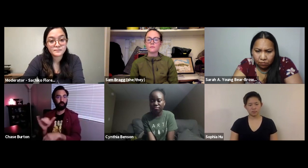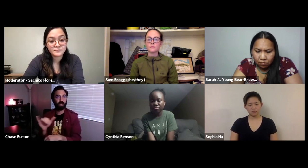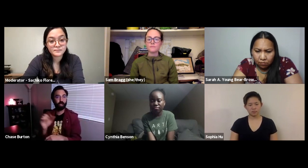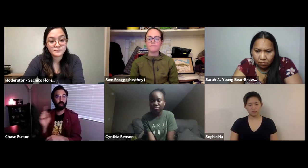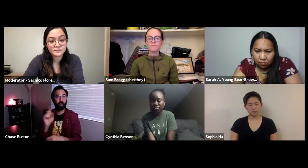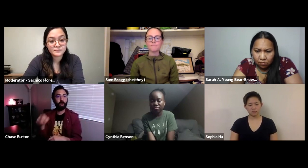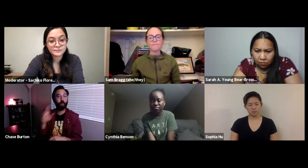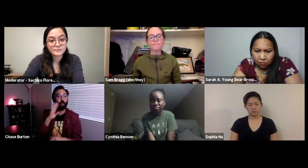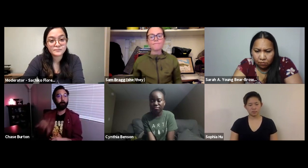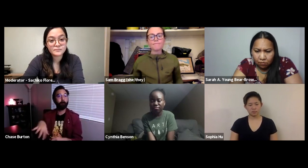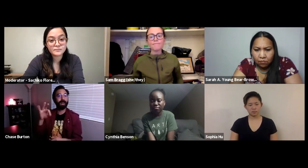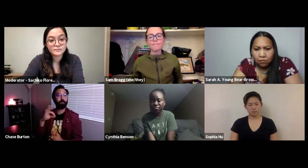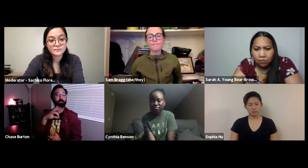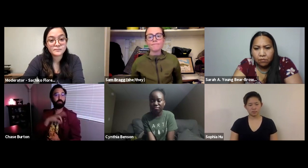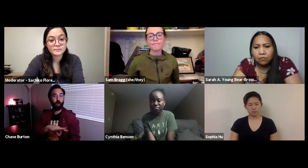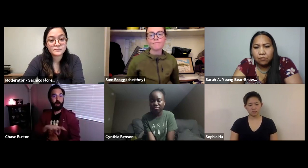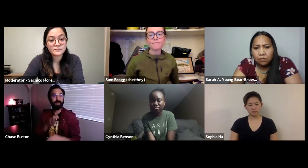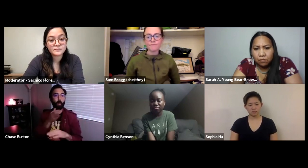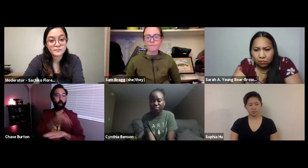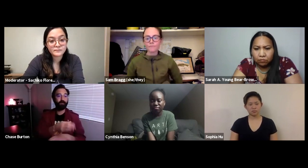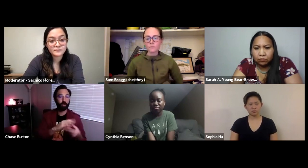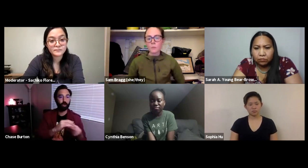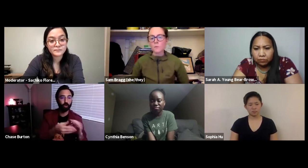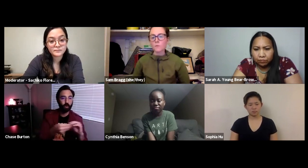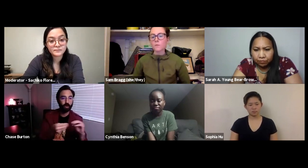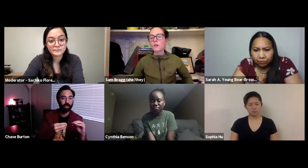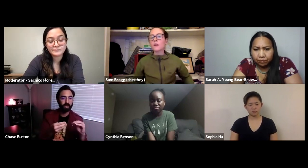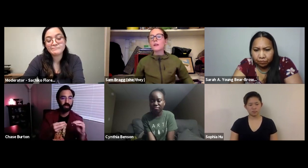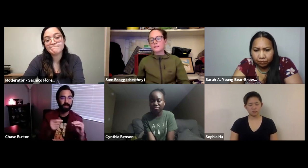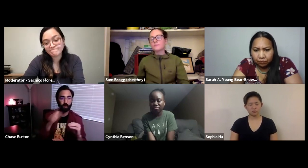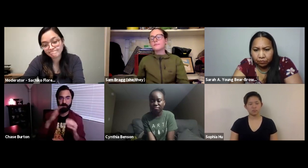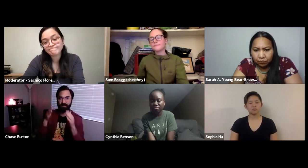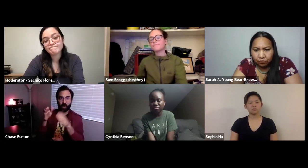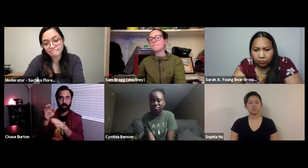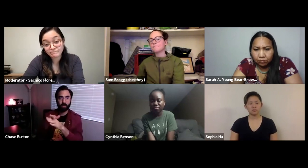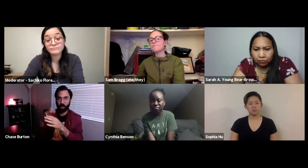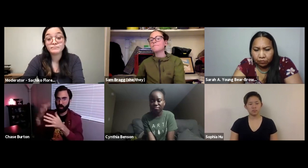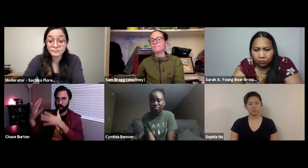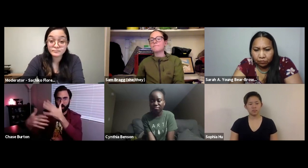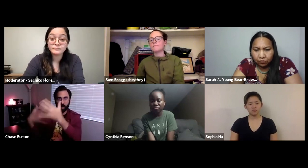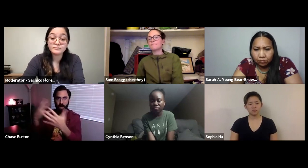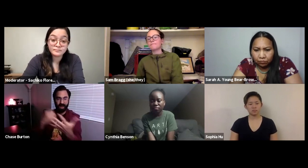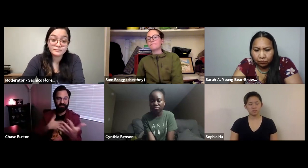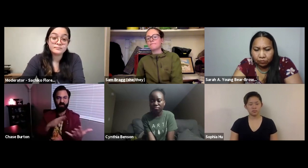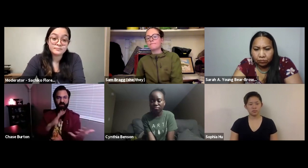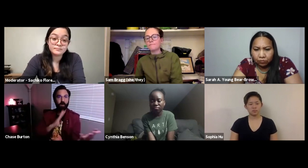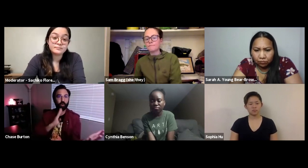money to see how the film industry often selects